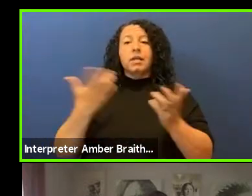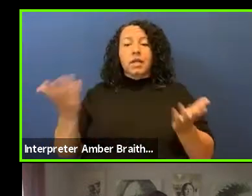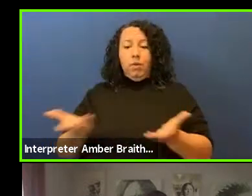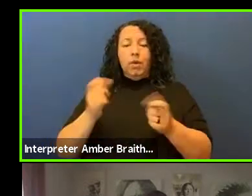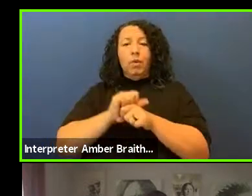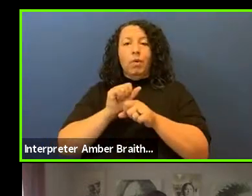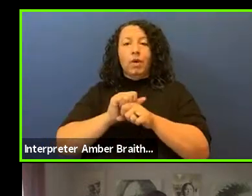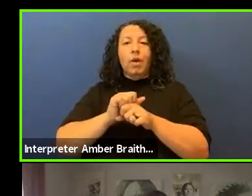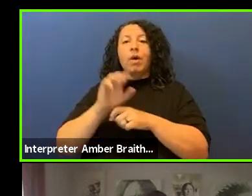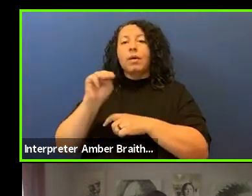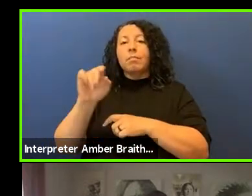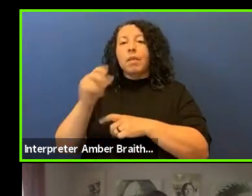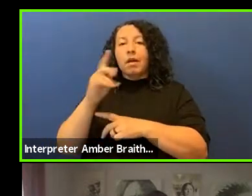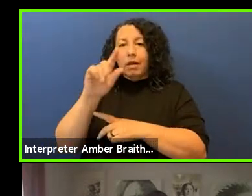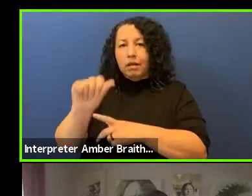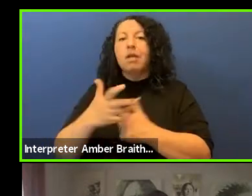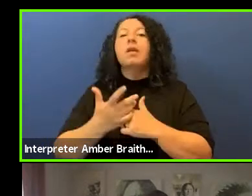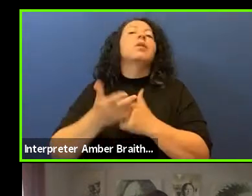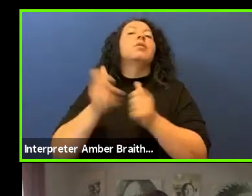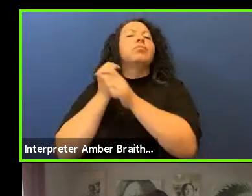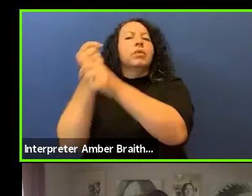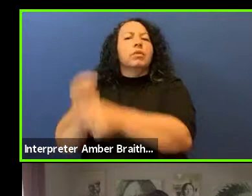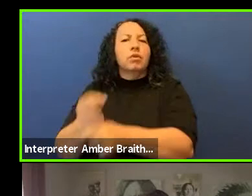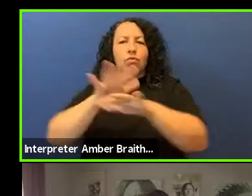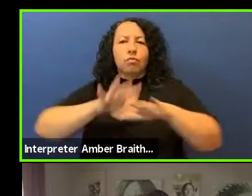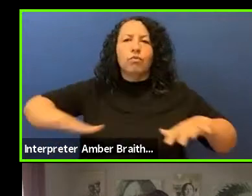Traditional Territory of the Lenape Nation.